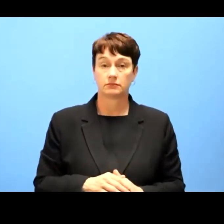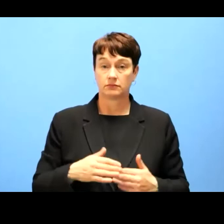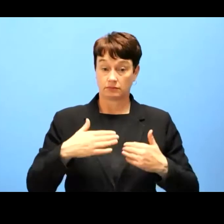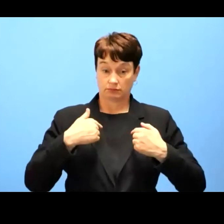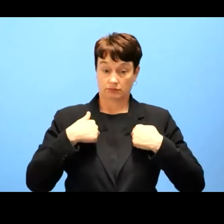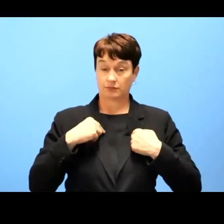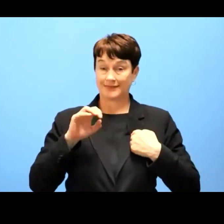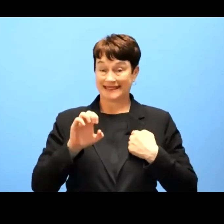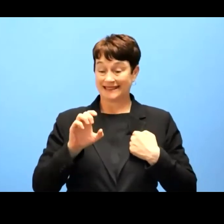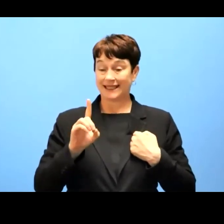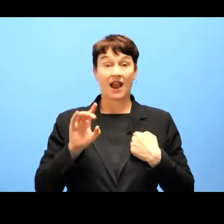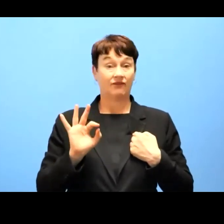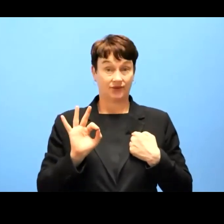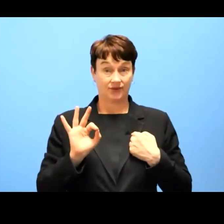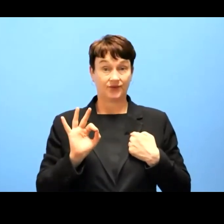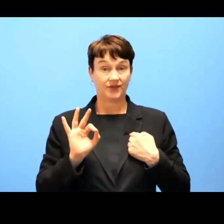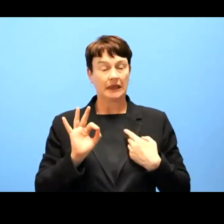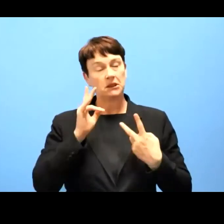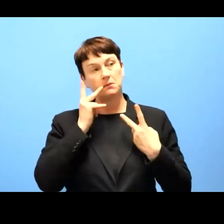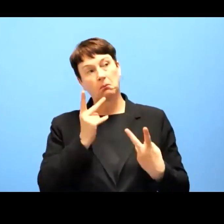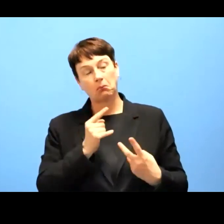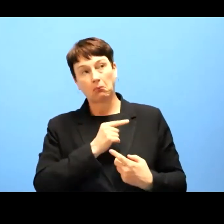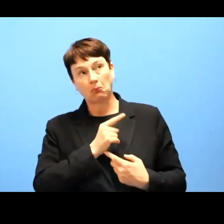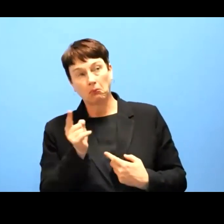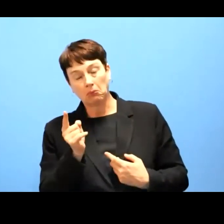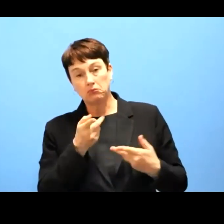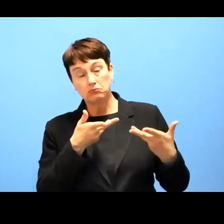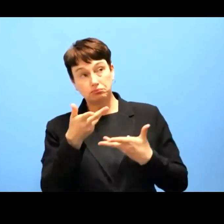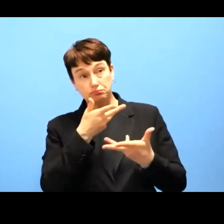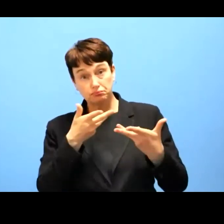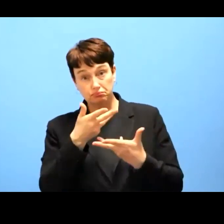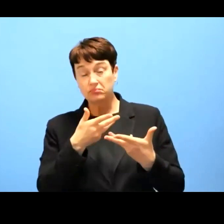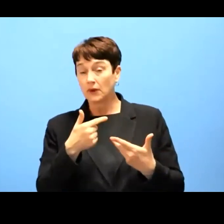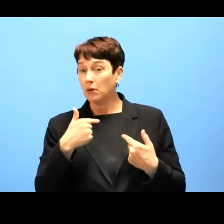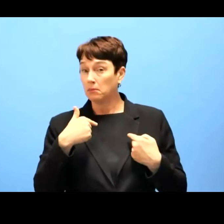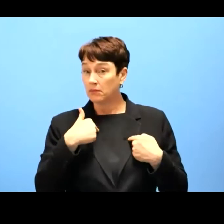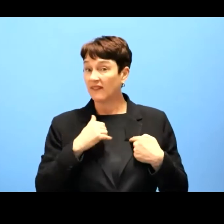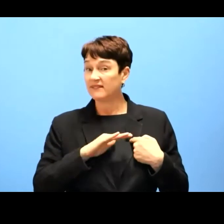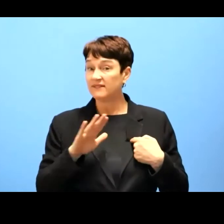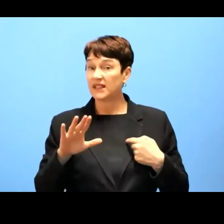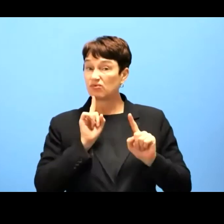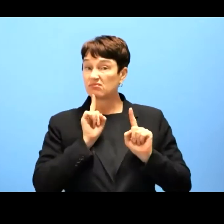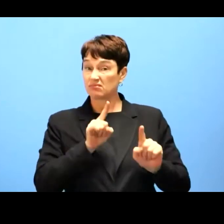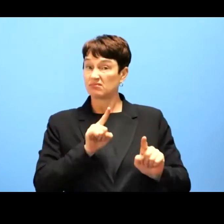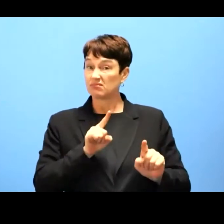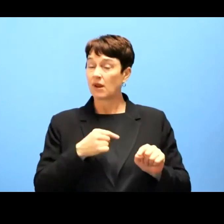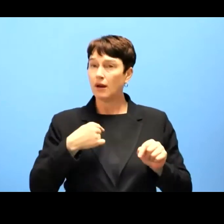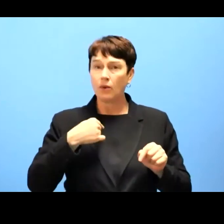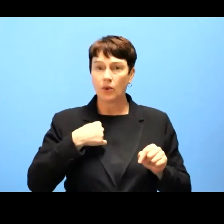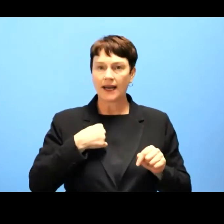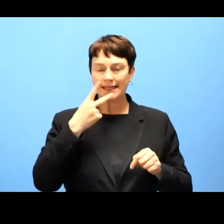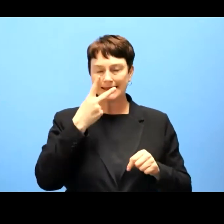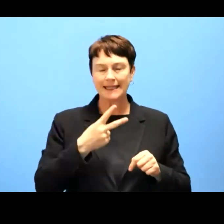we highlighted some of the shortcomings that we see in the in the legislation and, and